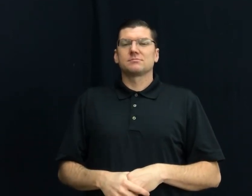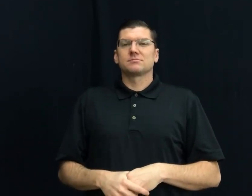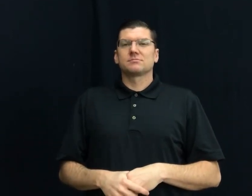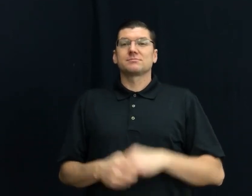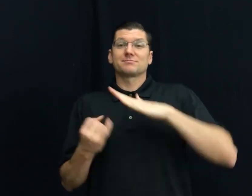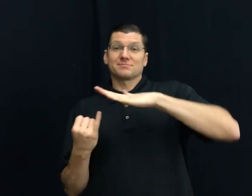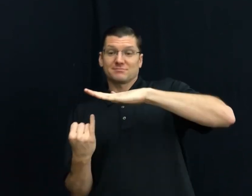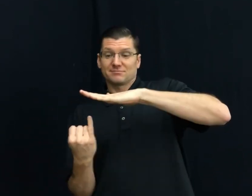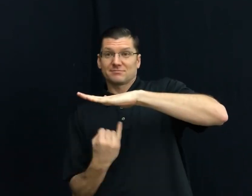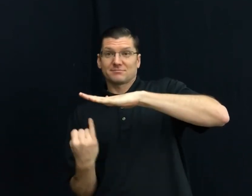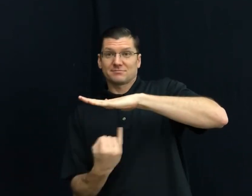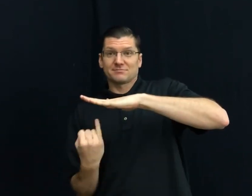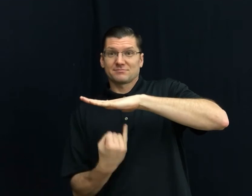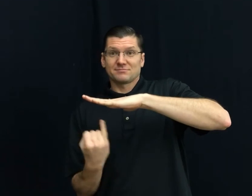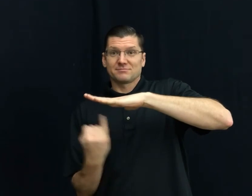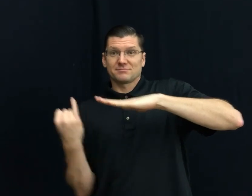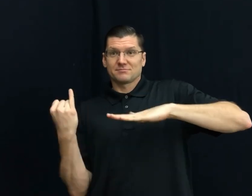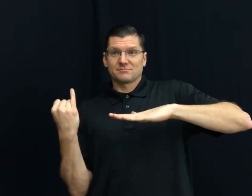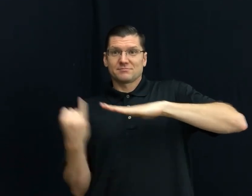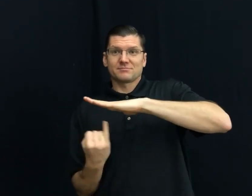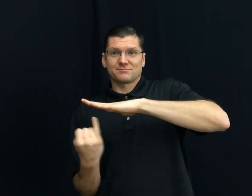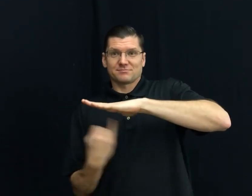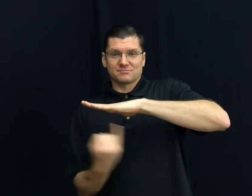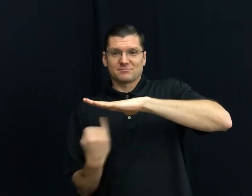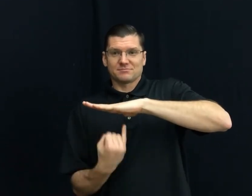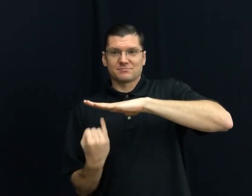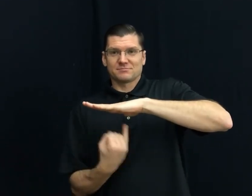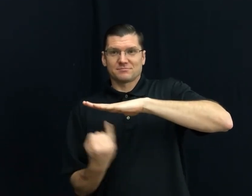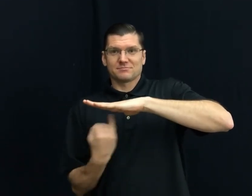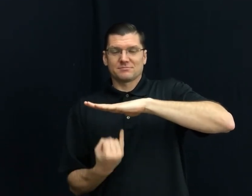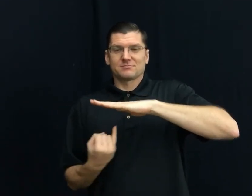50) ISOLATED/ION